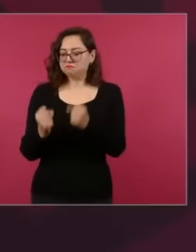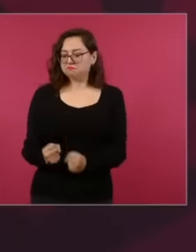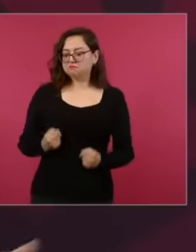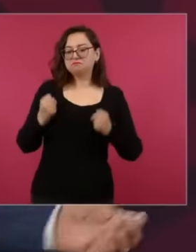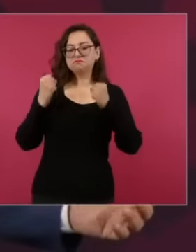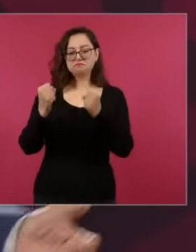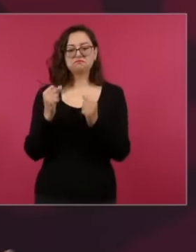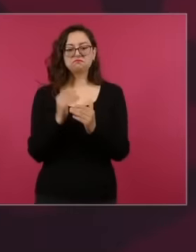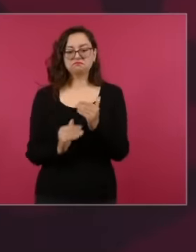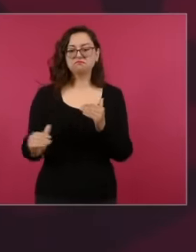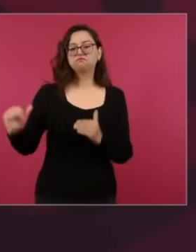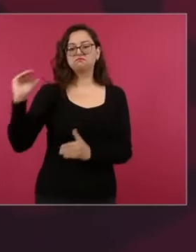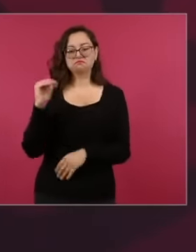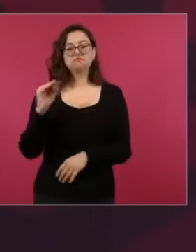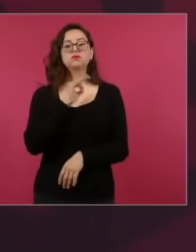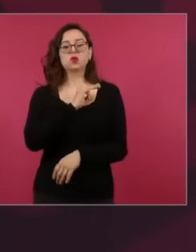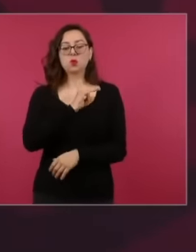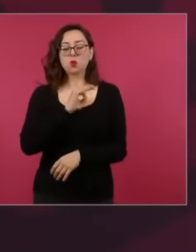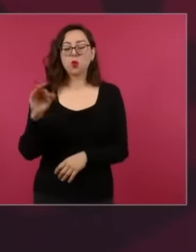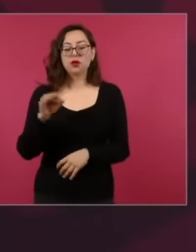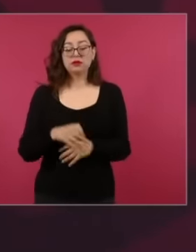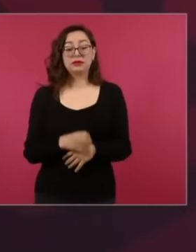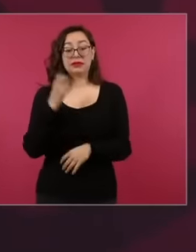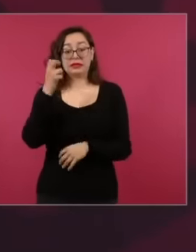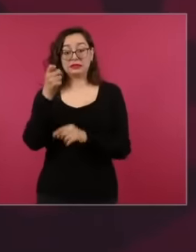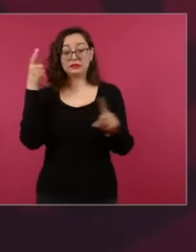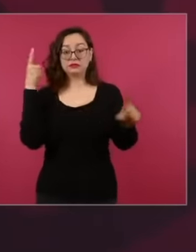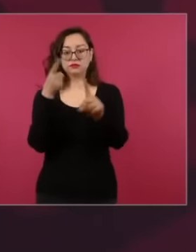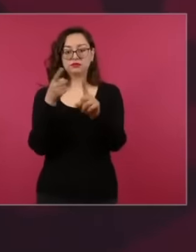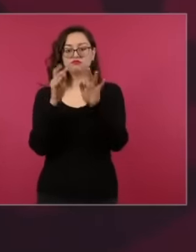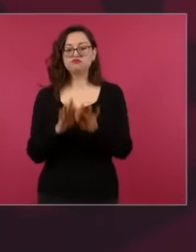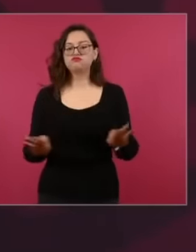That is the key. The other thing was